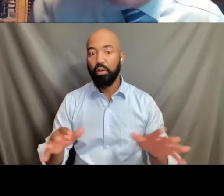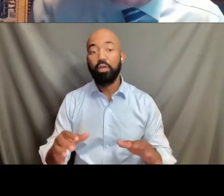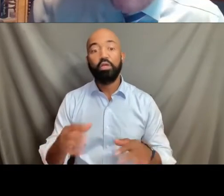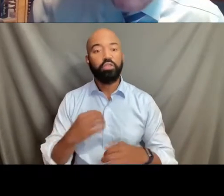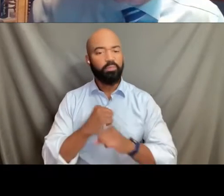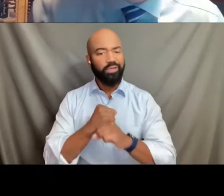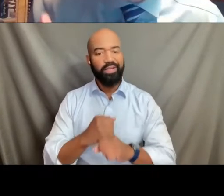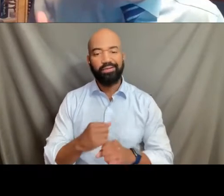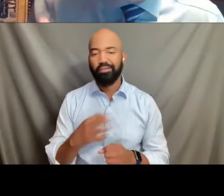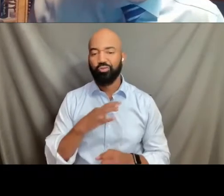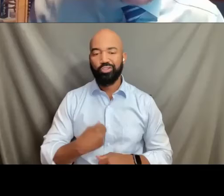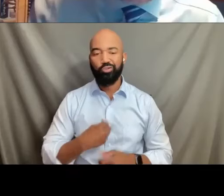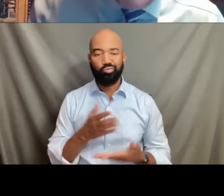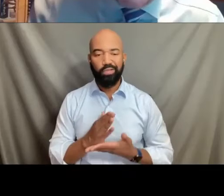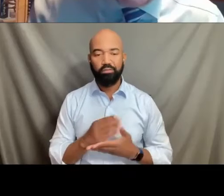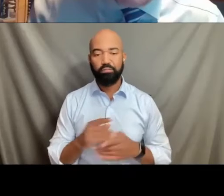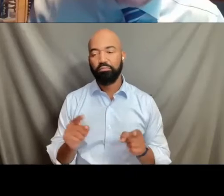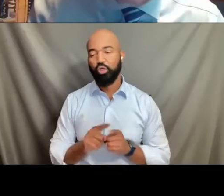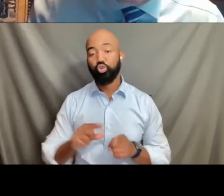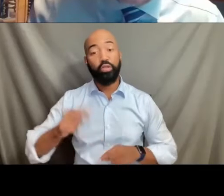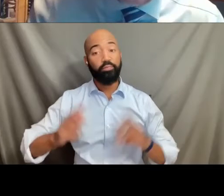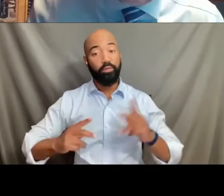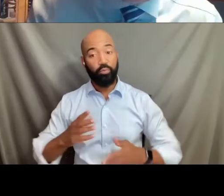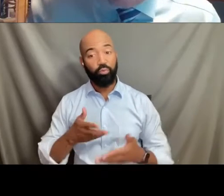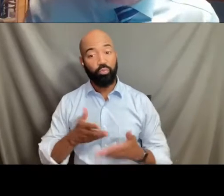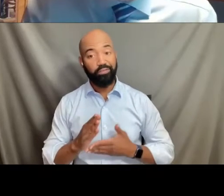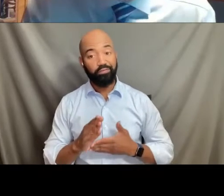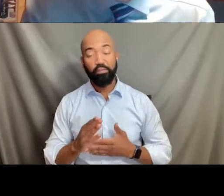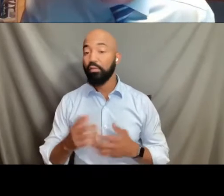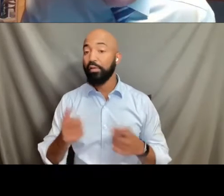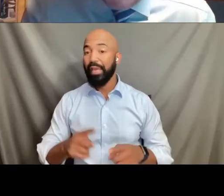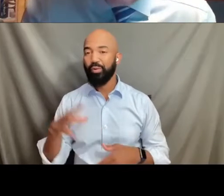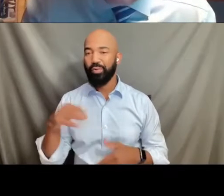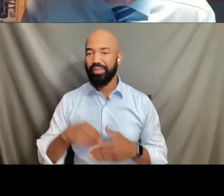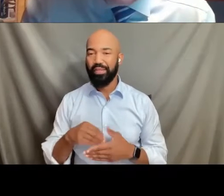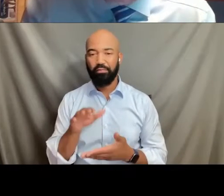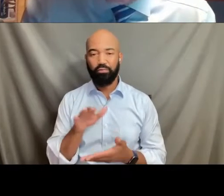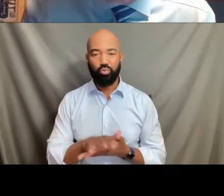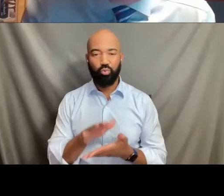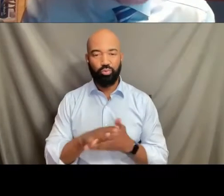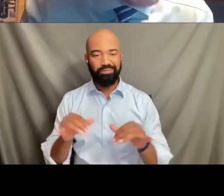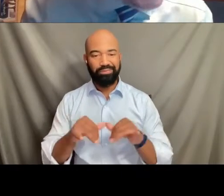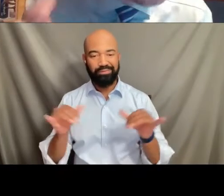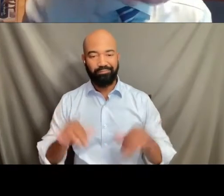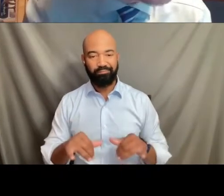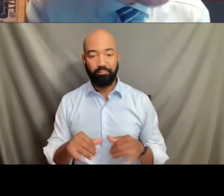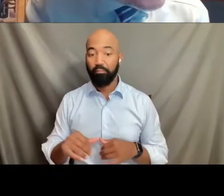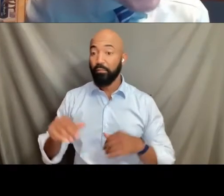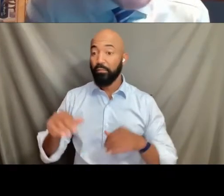and the rights of others inside the academic institutions. What are many things that the Biden administration has done?